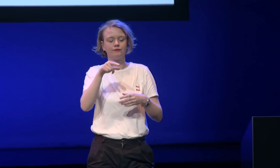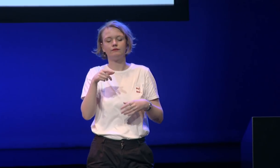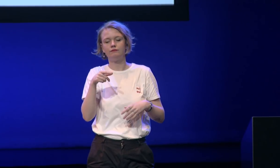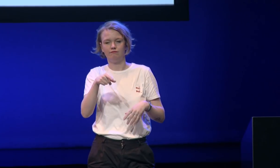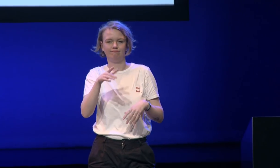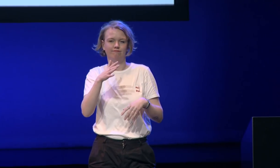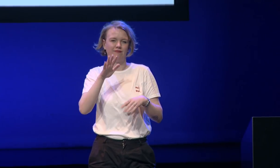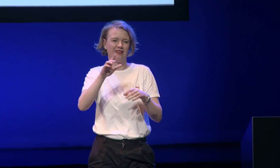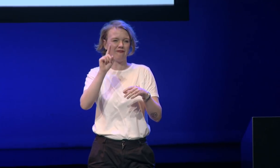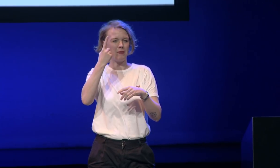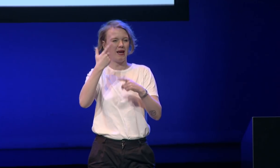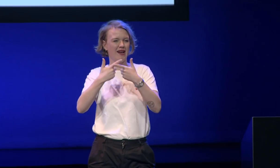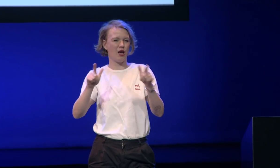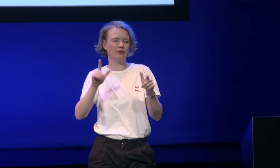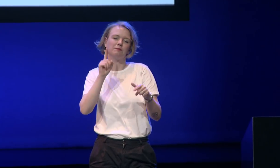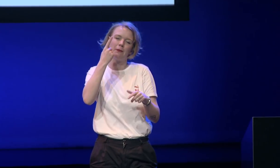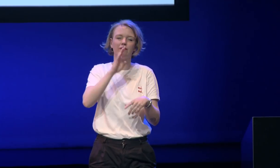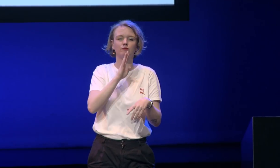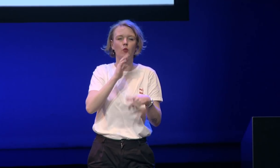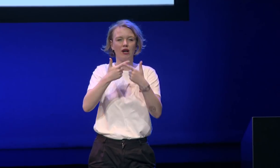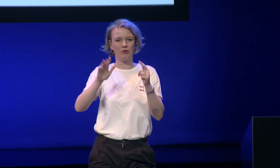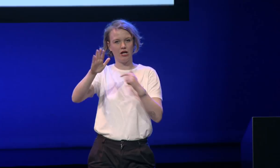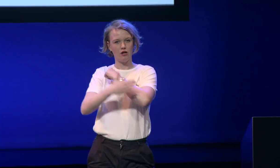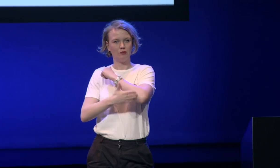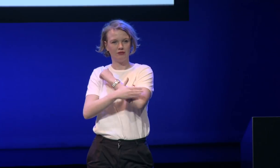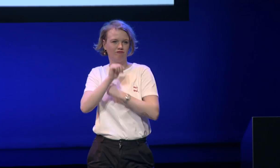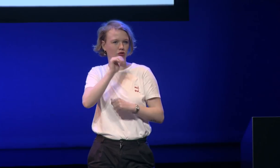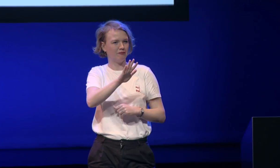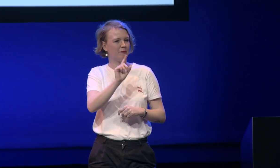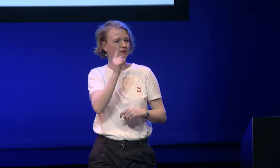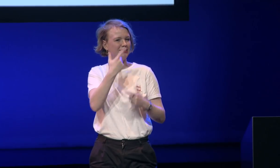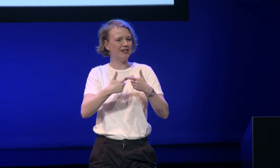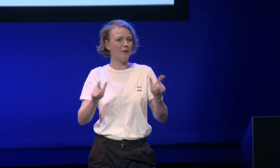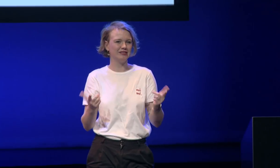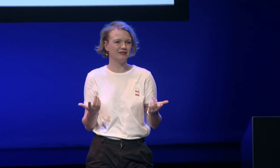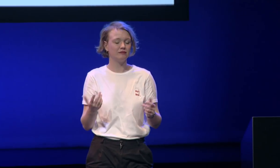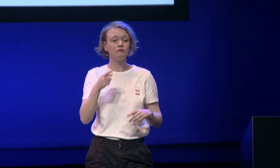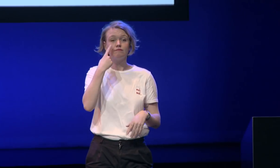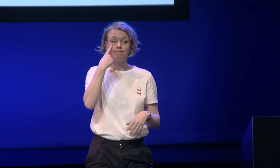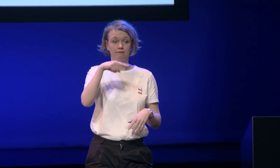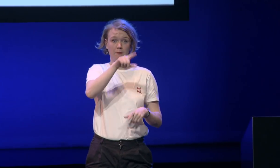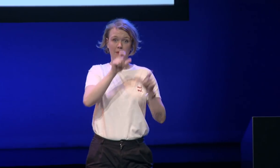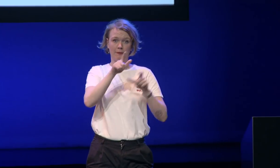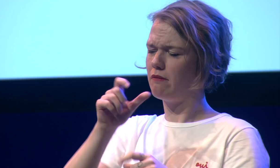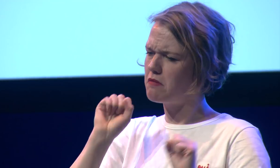slightly smaller group and that use a sign language primarily and use their